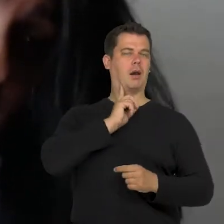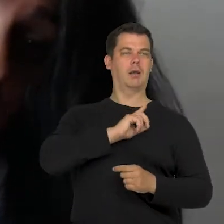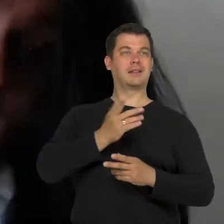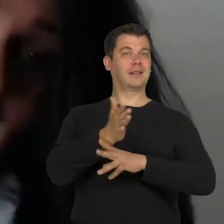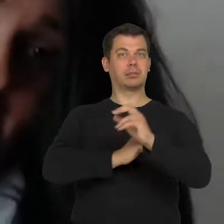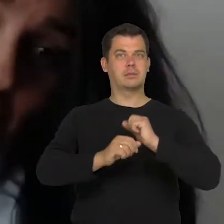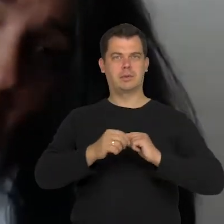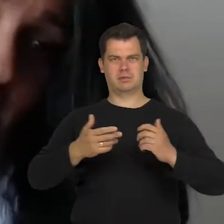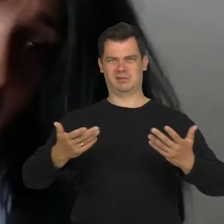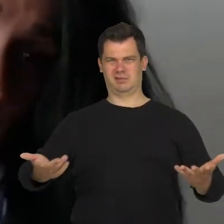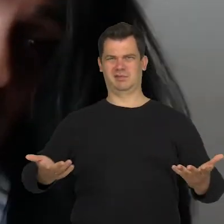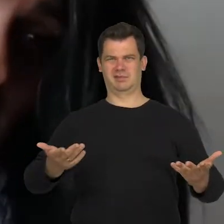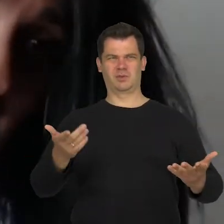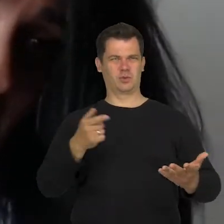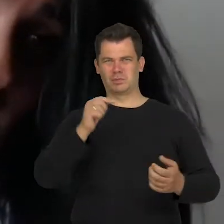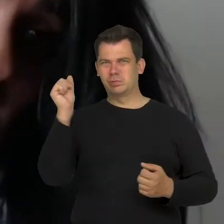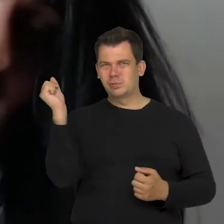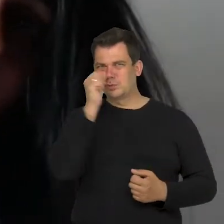which is an absurd to me.